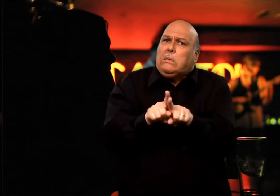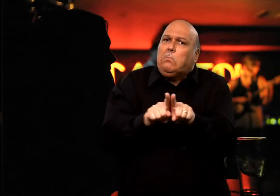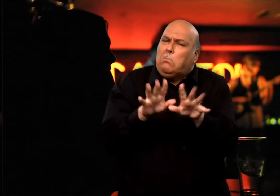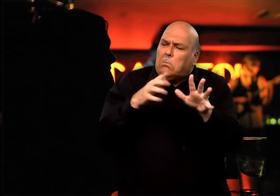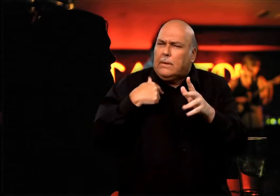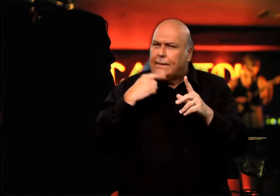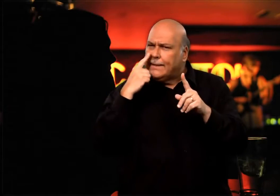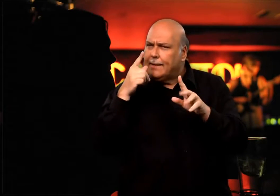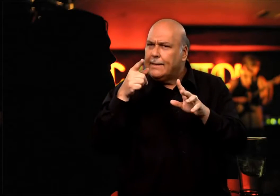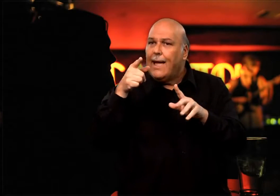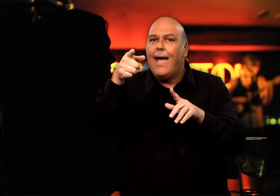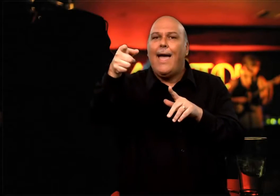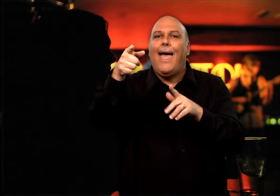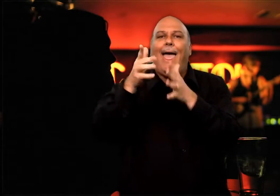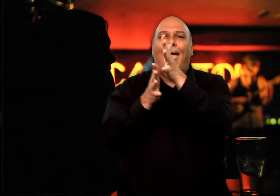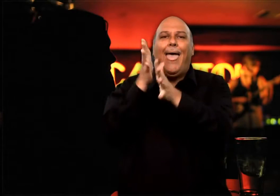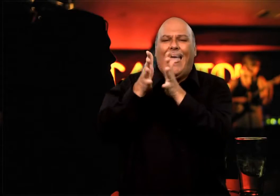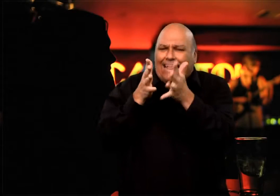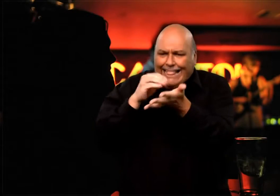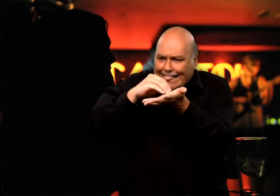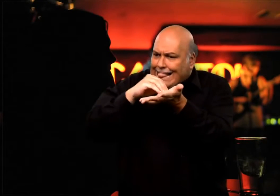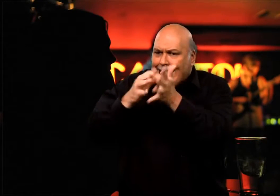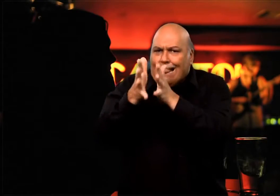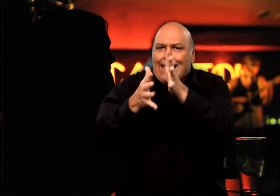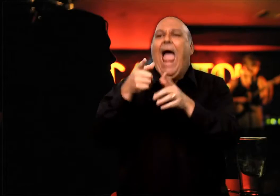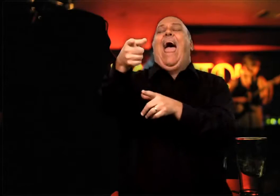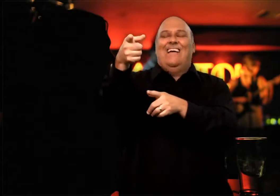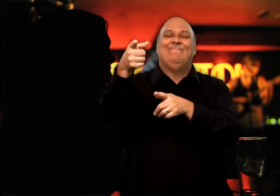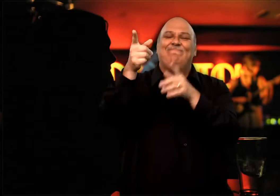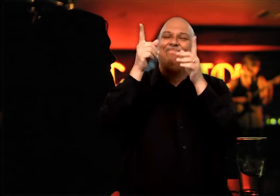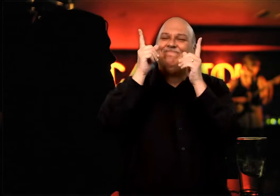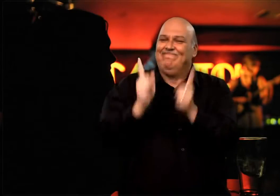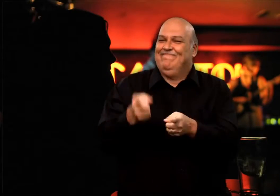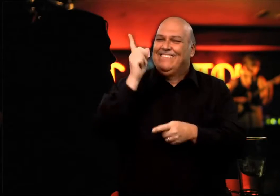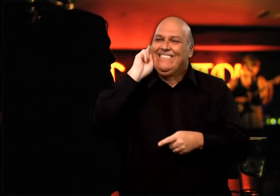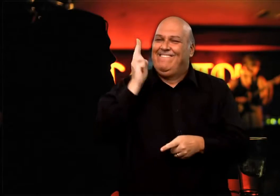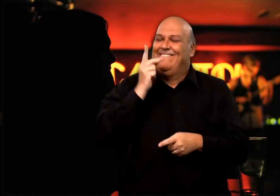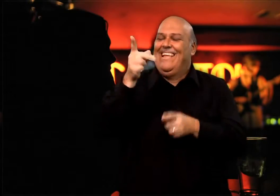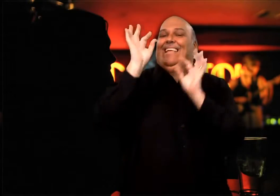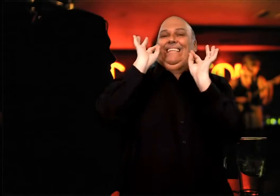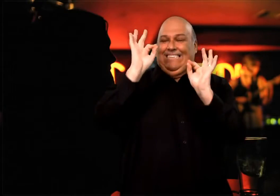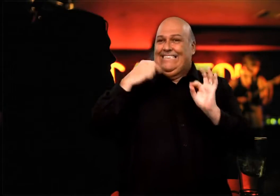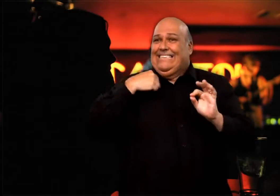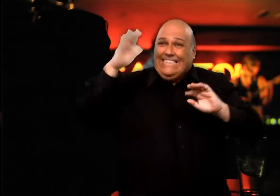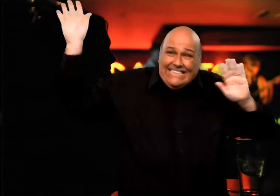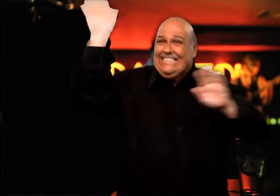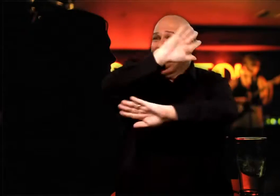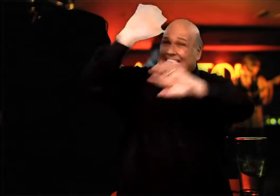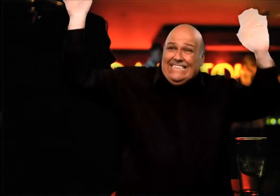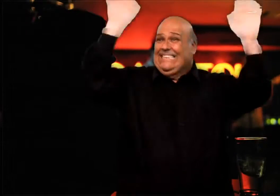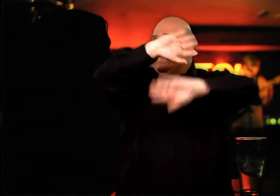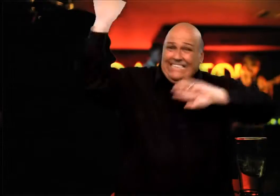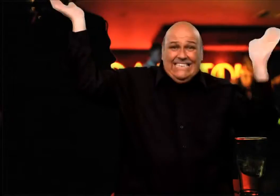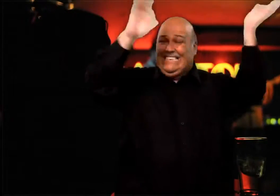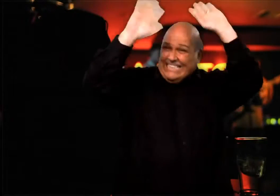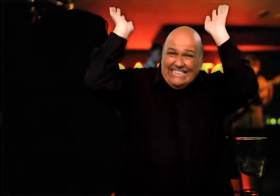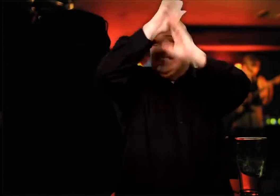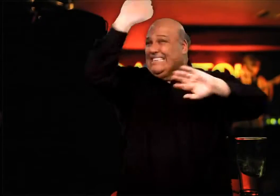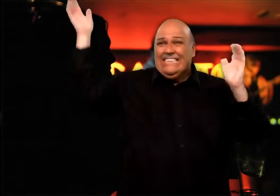and asked him to tap another person in front of him. The person in front of me wasn't enthusiastic but I persisted. He obliged and tapped the person to his